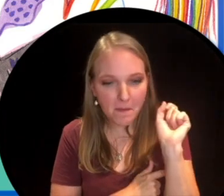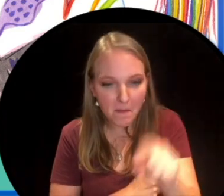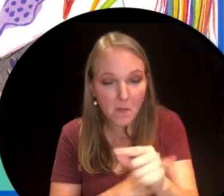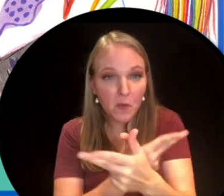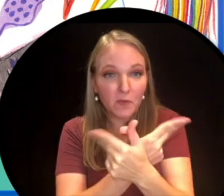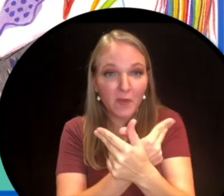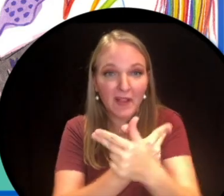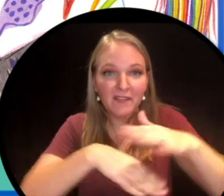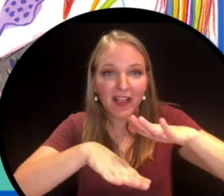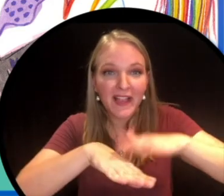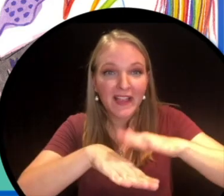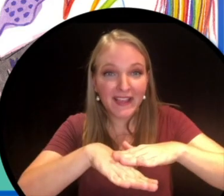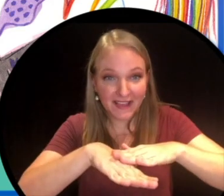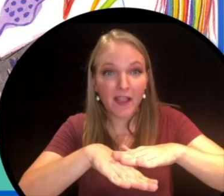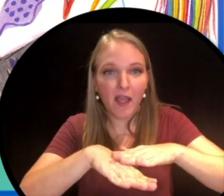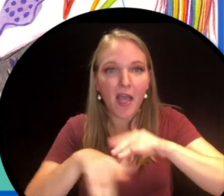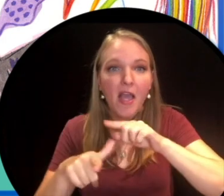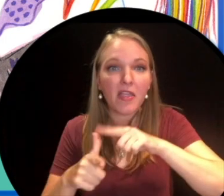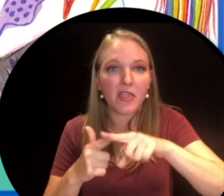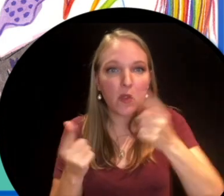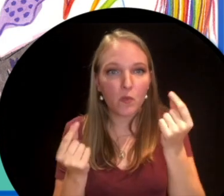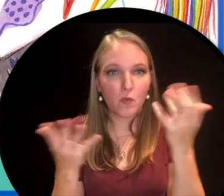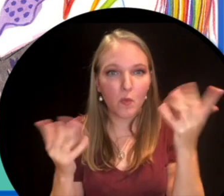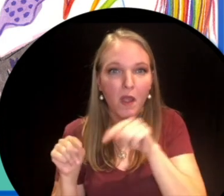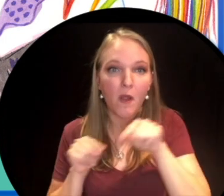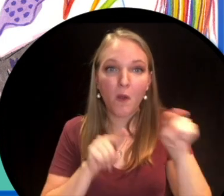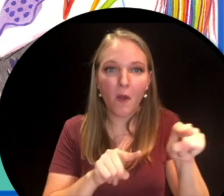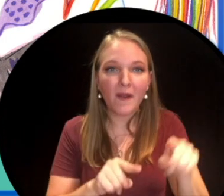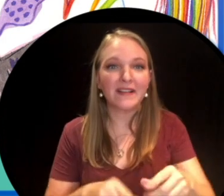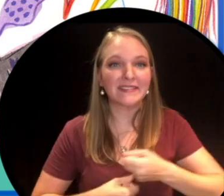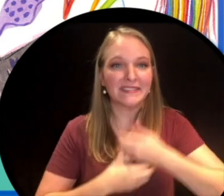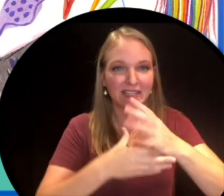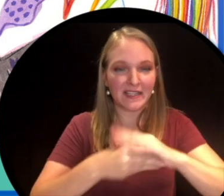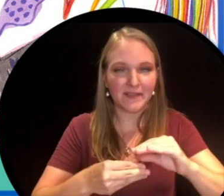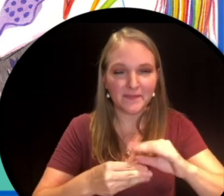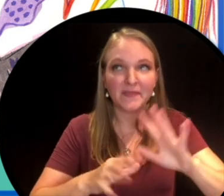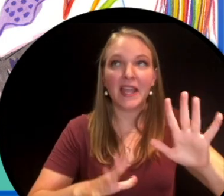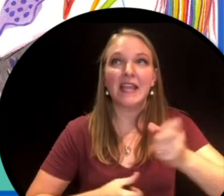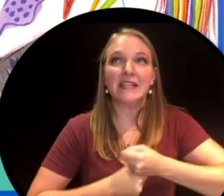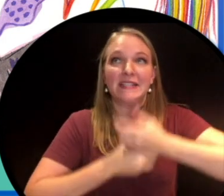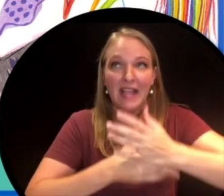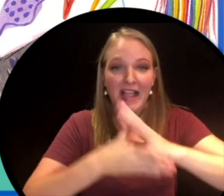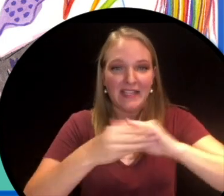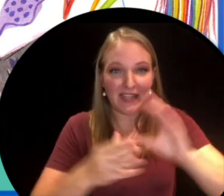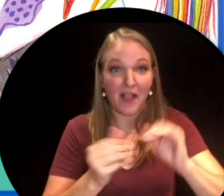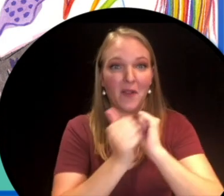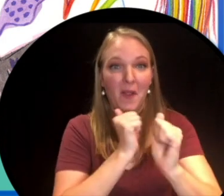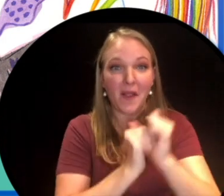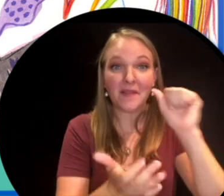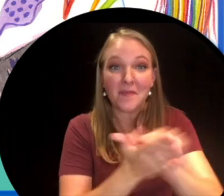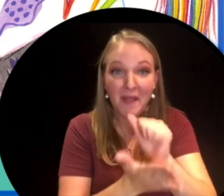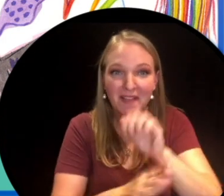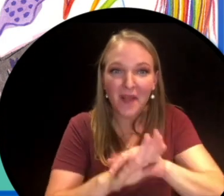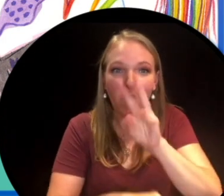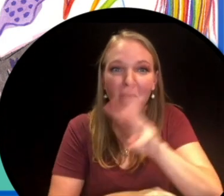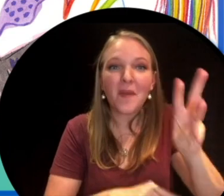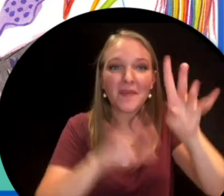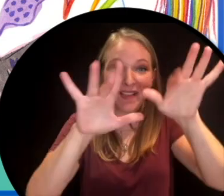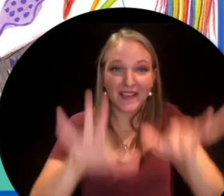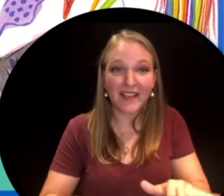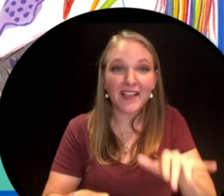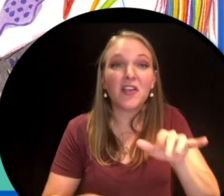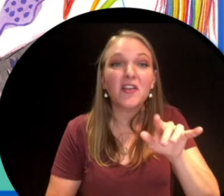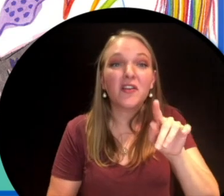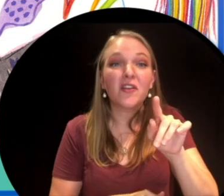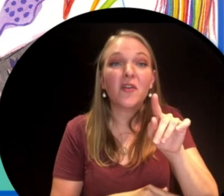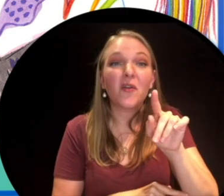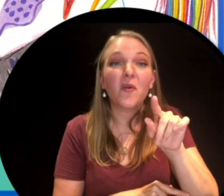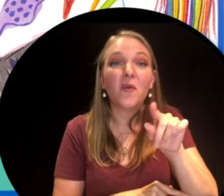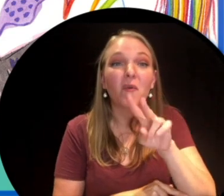then head to the telling tales contest page to complete the think outside the book